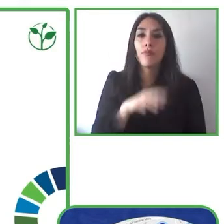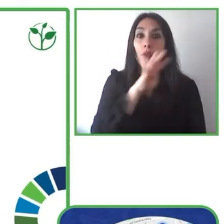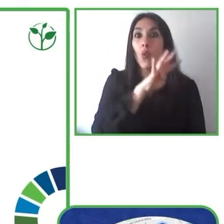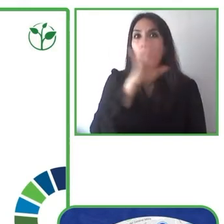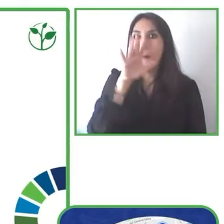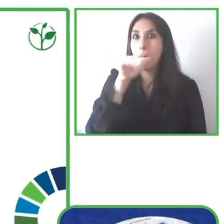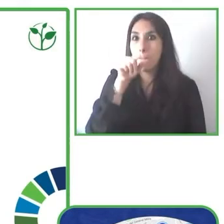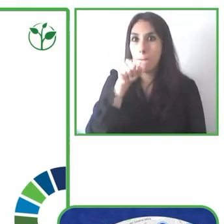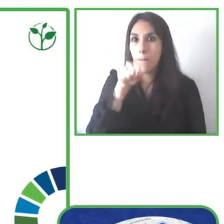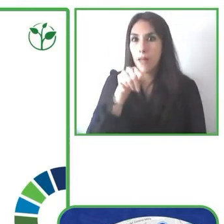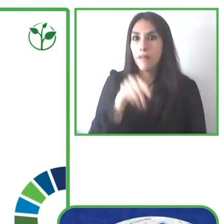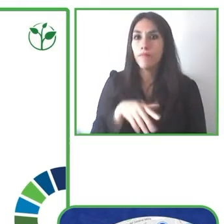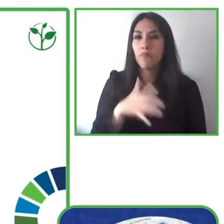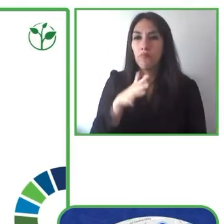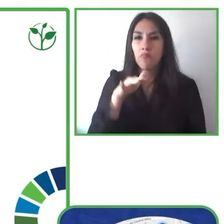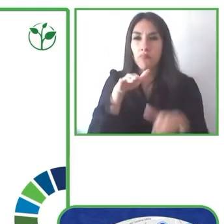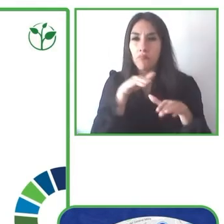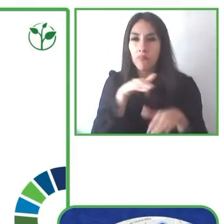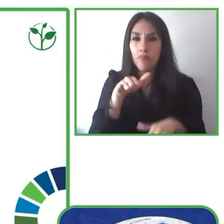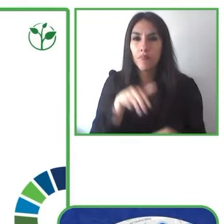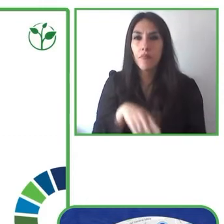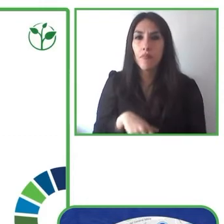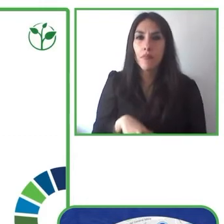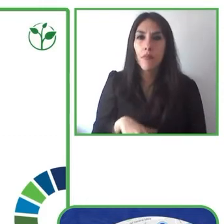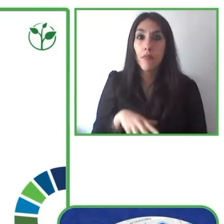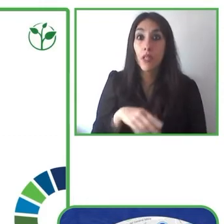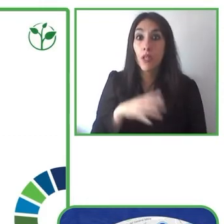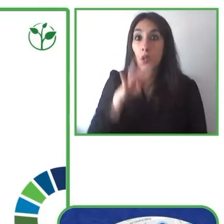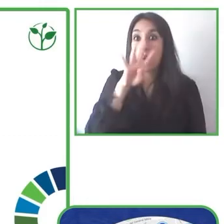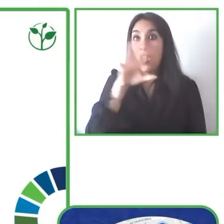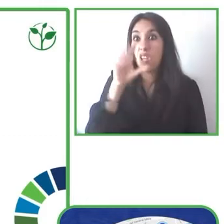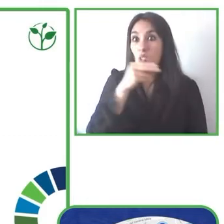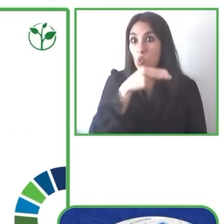that are working with us and many volunteers who are helping us to map